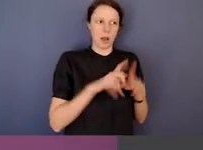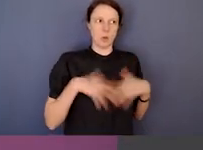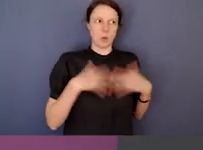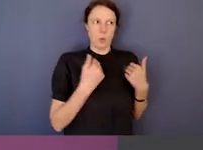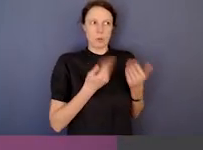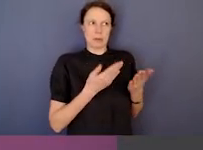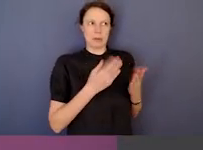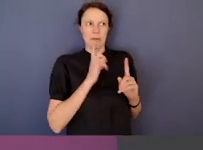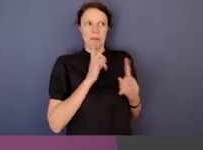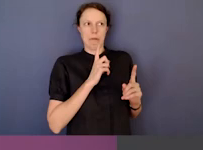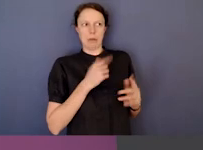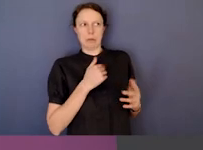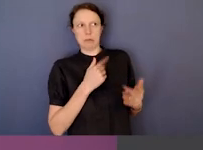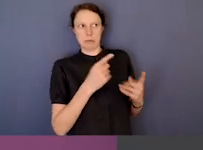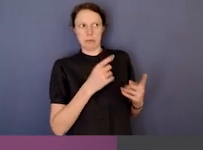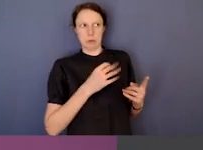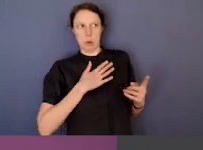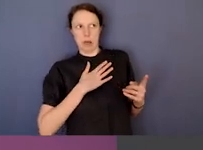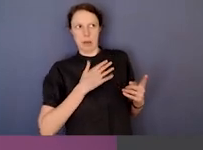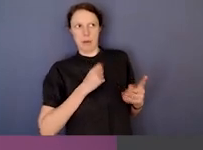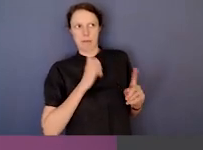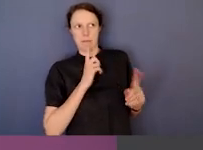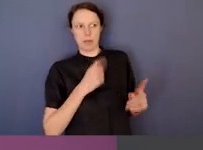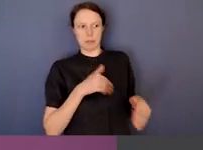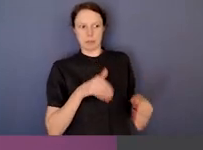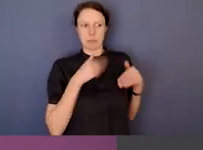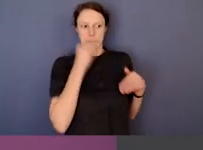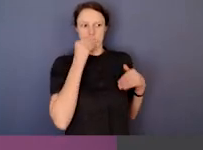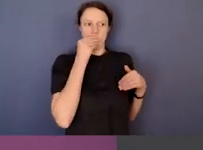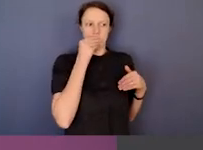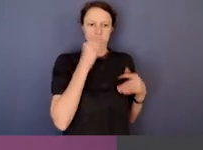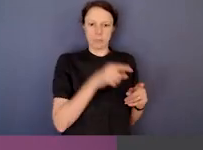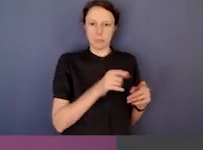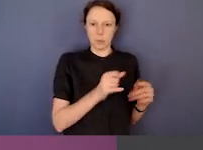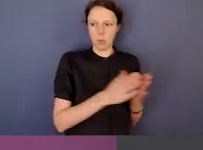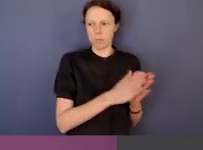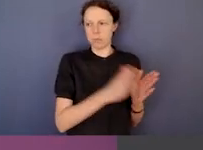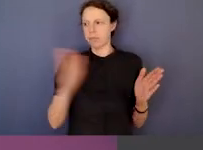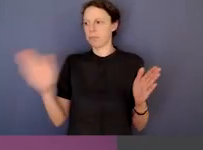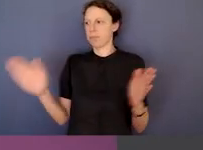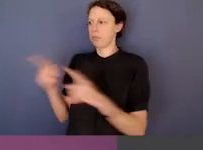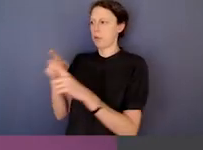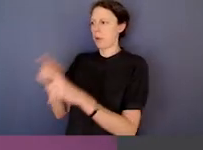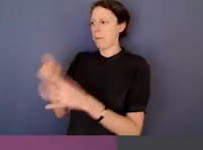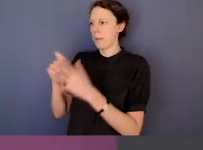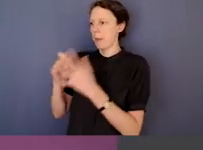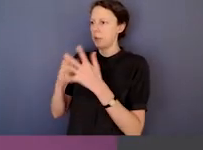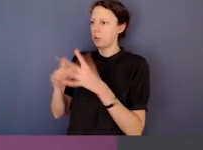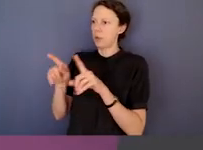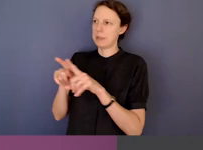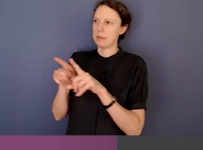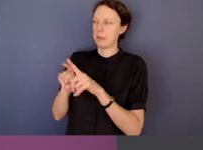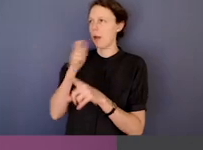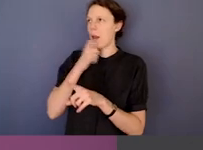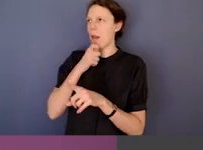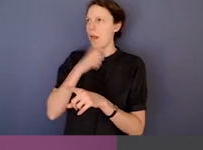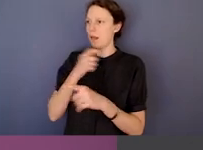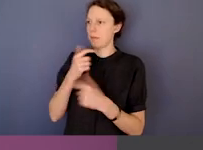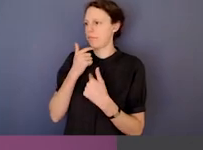At the other end of the spectrum, I suppose there's the public service that's unresponsive, indifferent to government priorities. And it's a question of nuance,